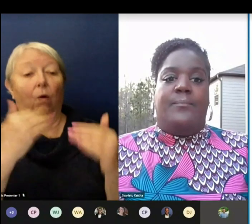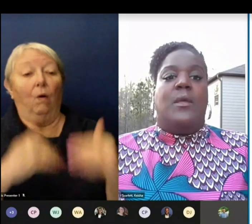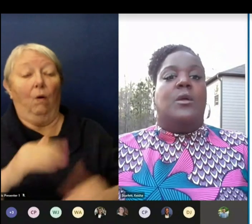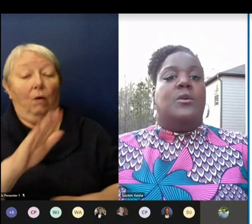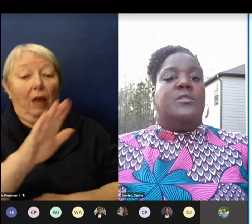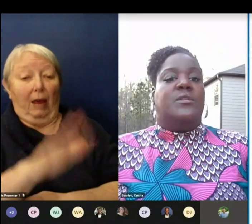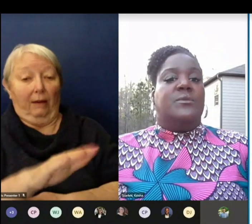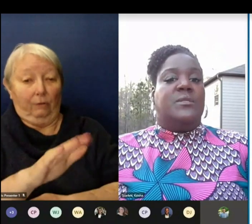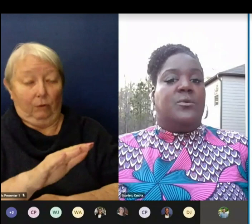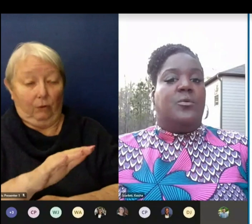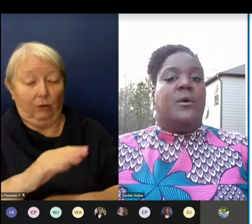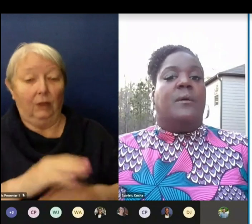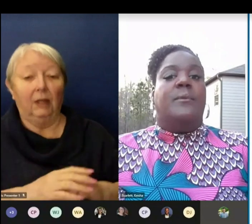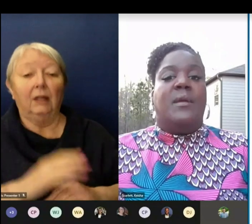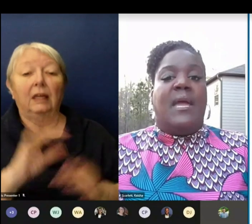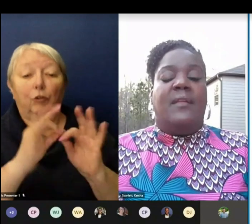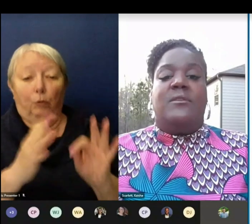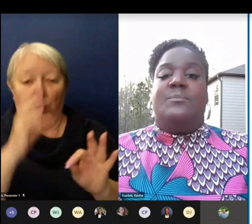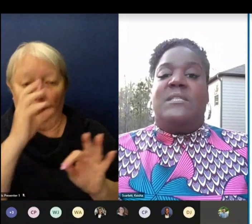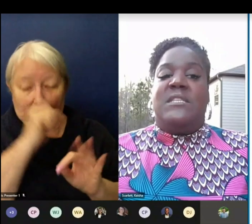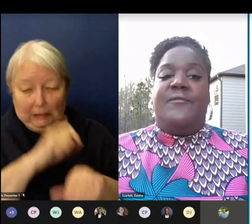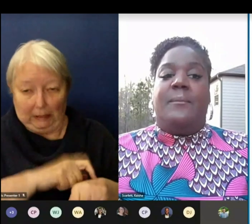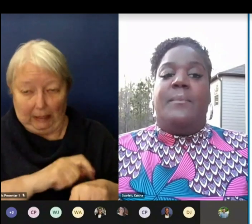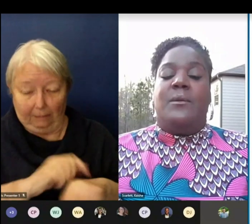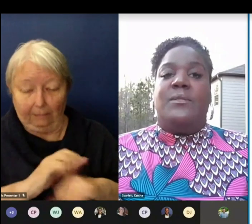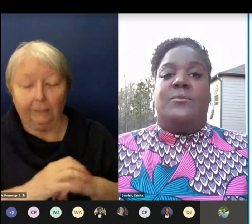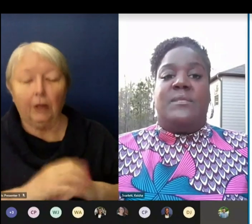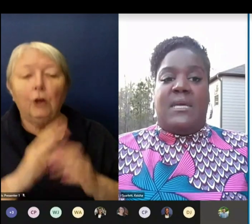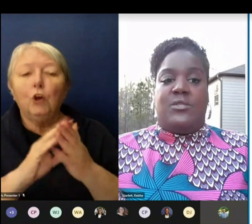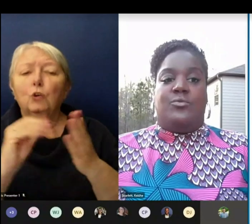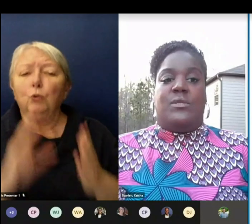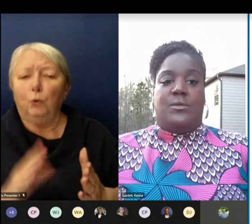Your student’s school will communicate their specific middle school schedule to you.